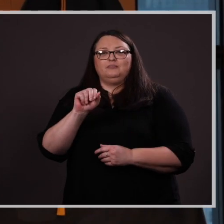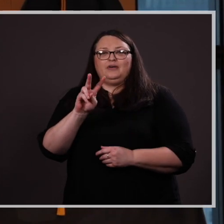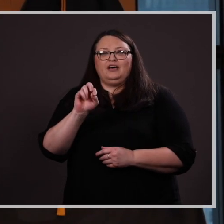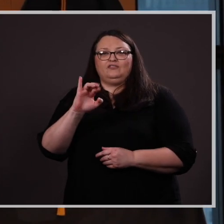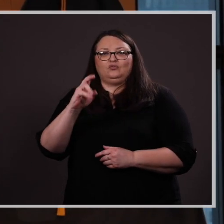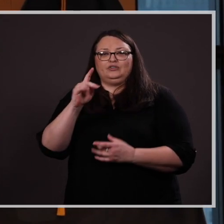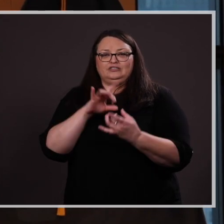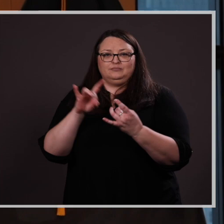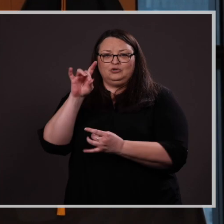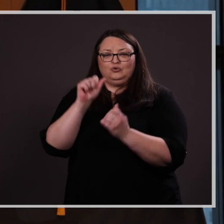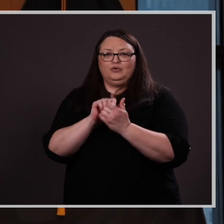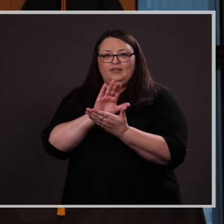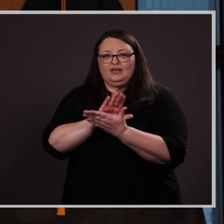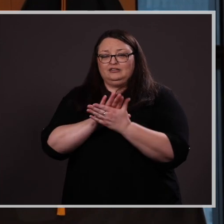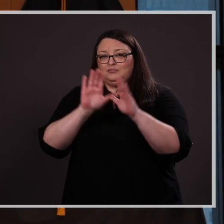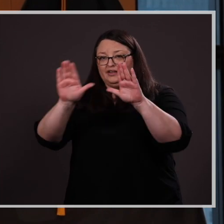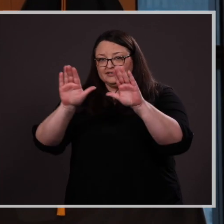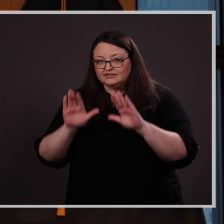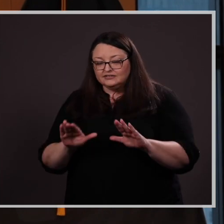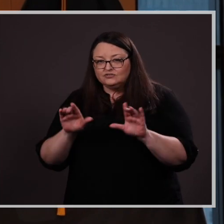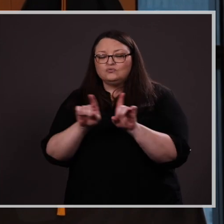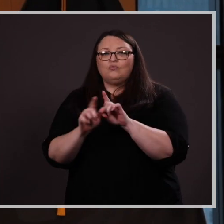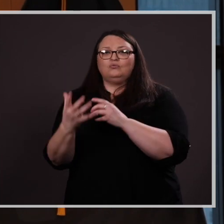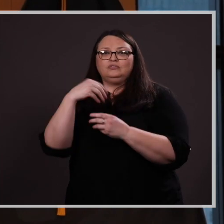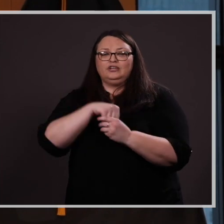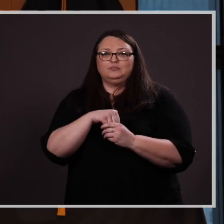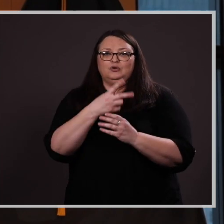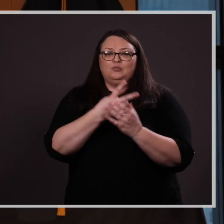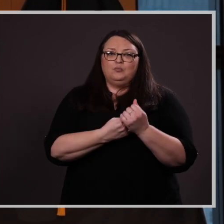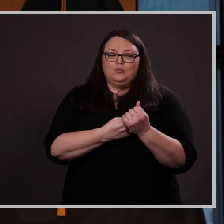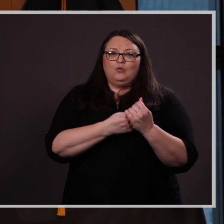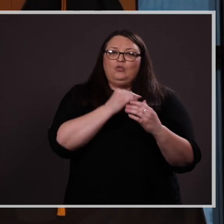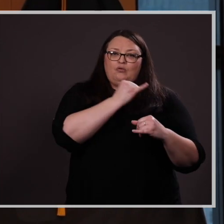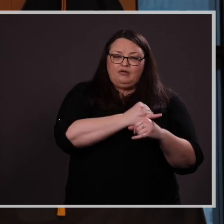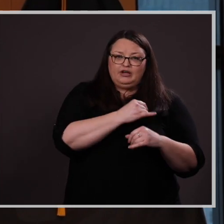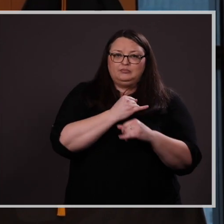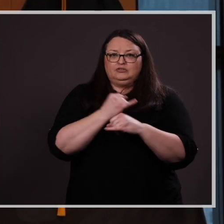in academic excellence and her engagement both on and off campus.